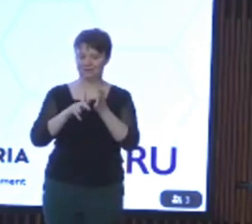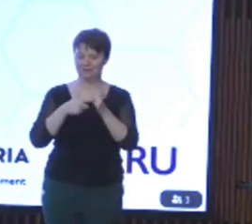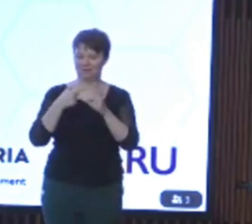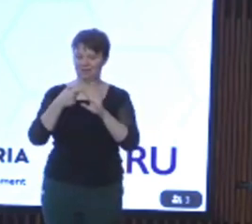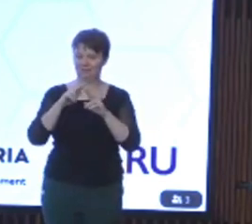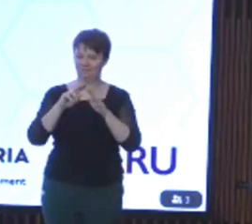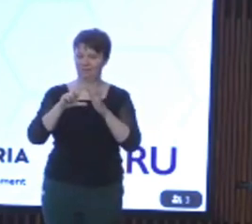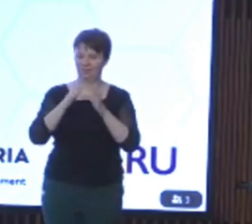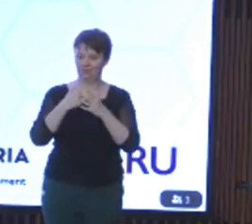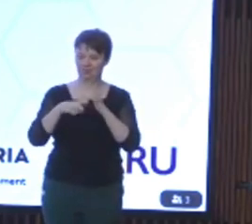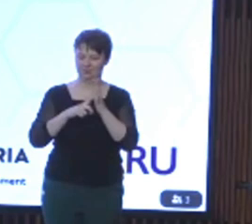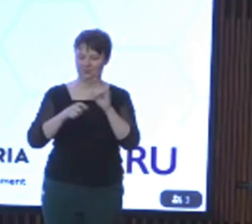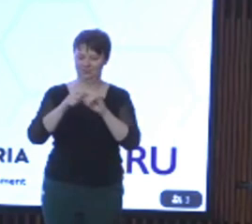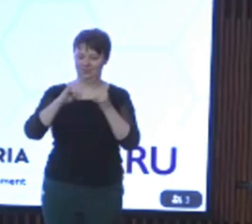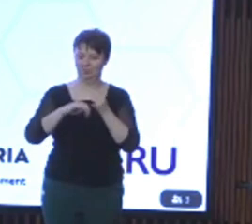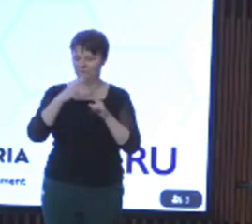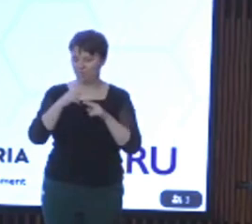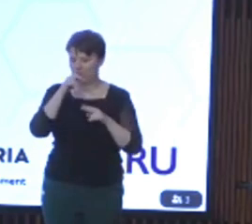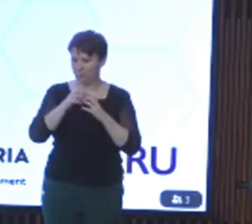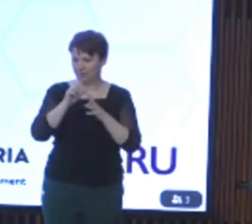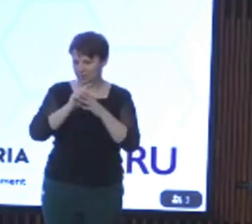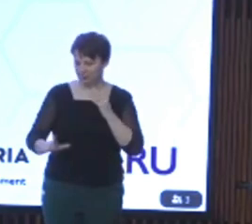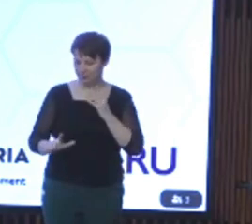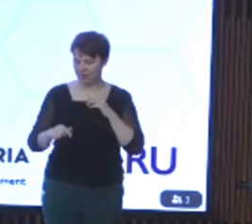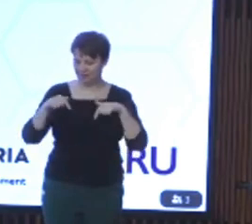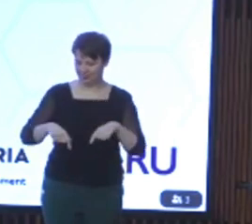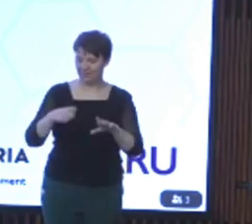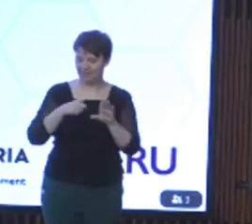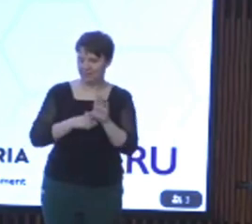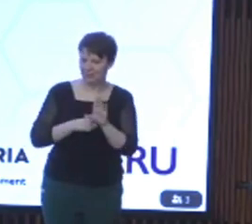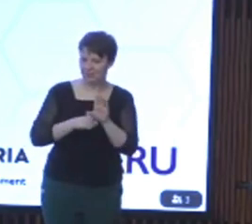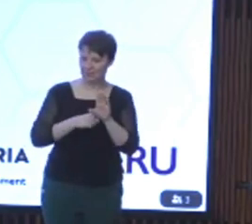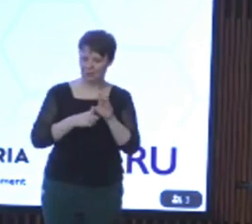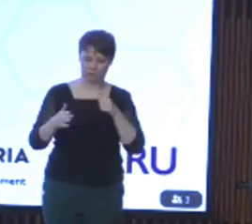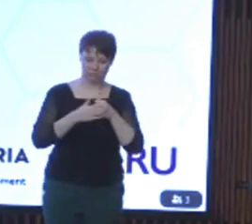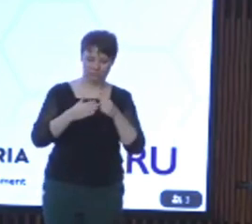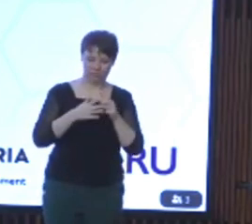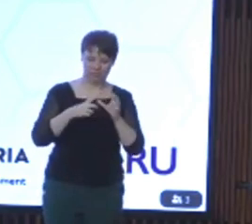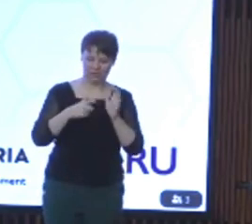Just this year the Disability and Social Services Regulation Amendment Act 2023 became law in May.